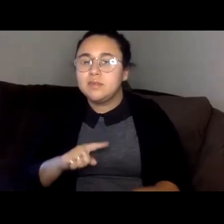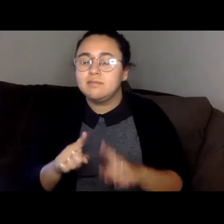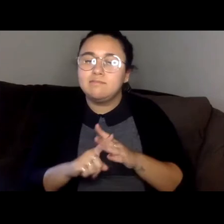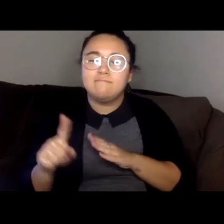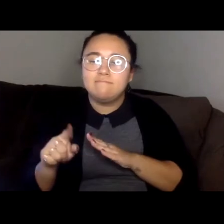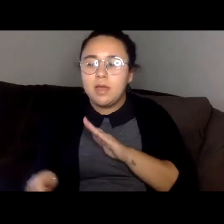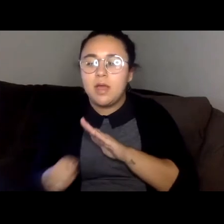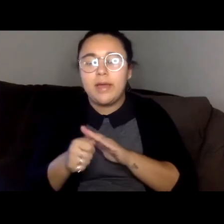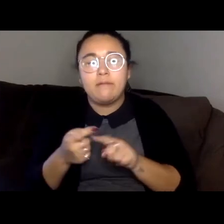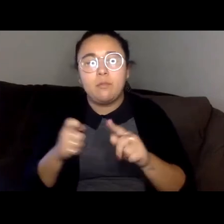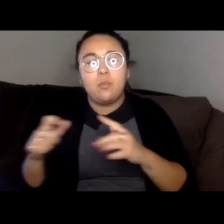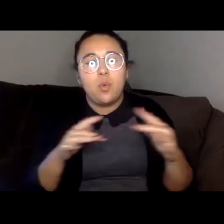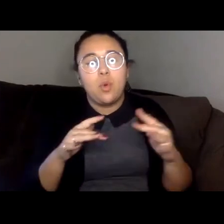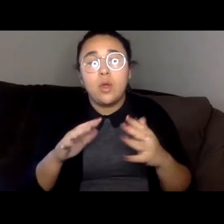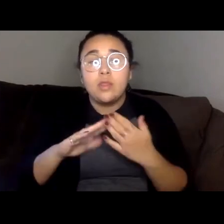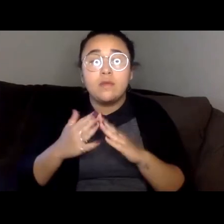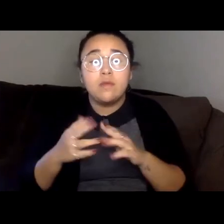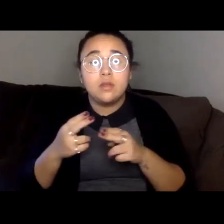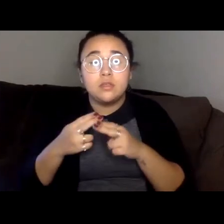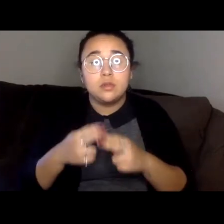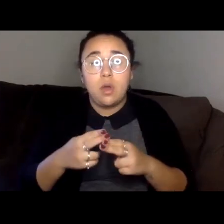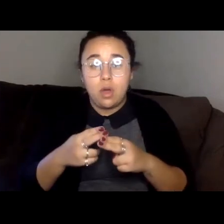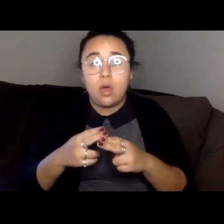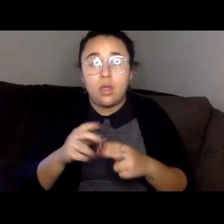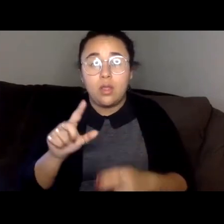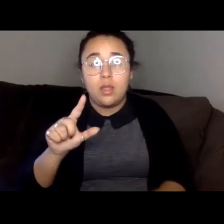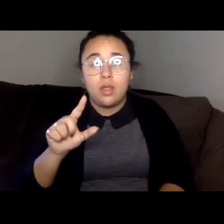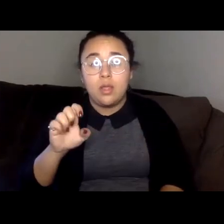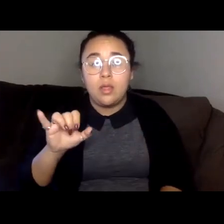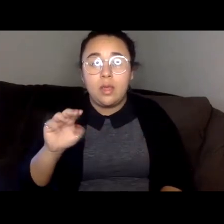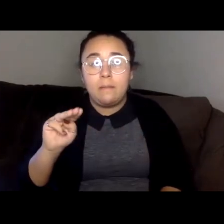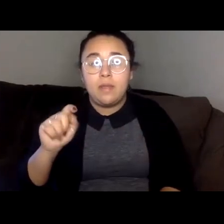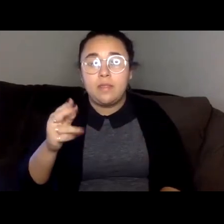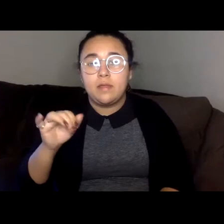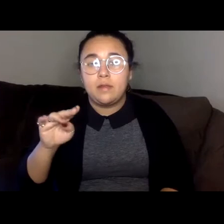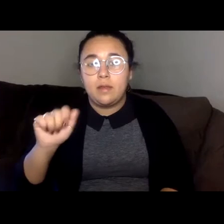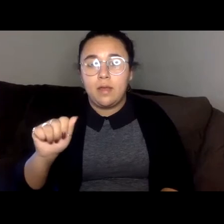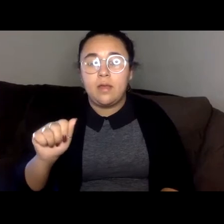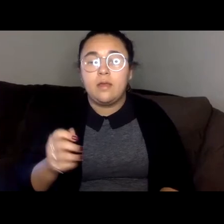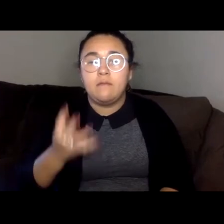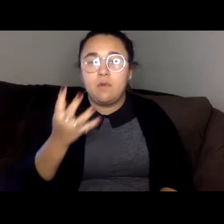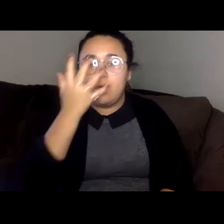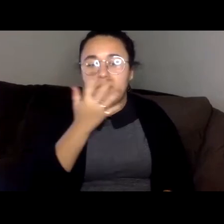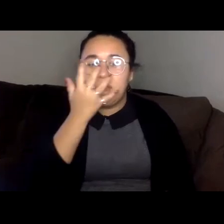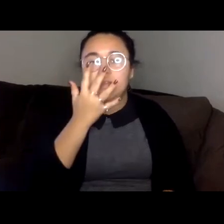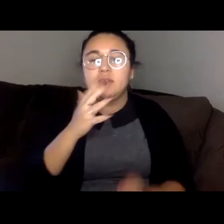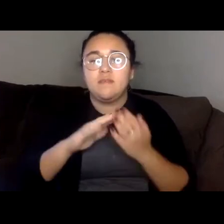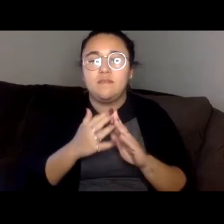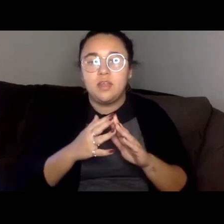The village where they hid was called Lamia for faces the village built around a pagoda of the same name, bearing a four faced Buddha.